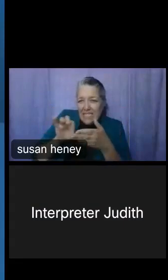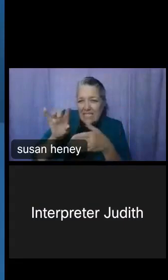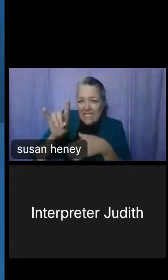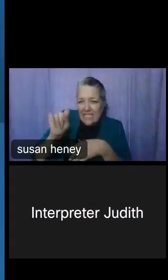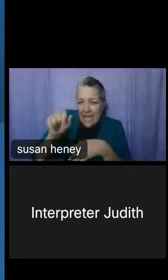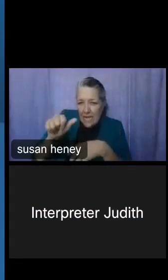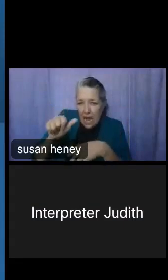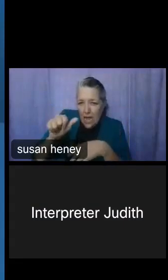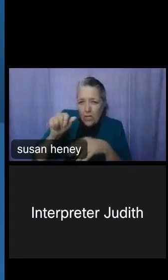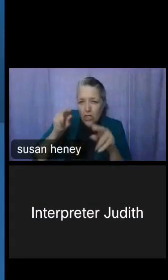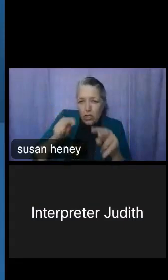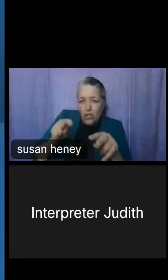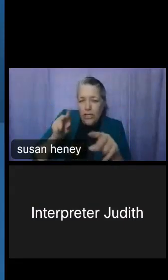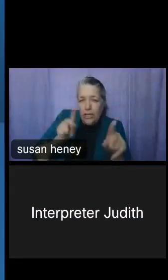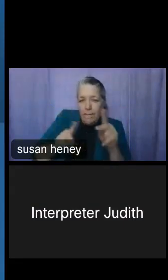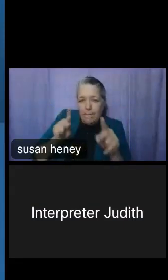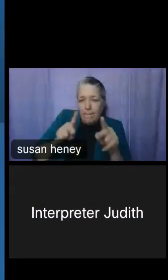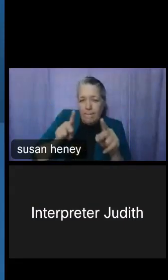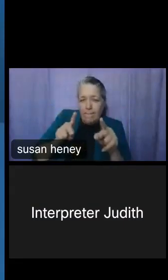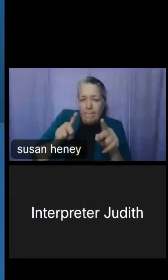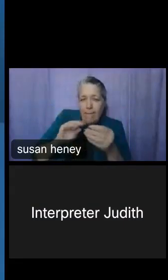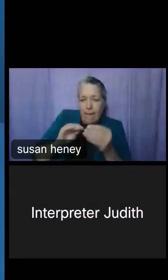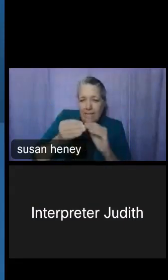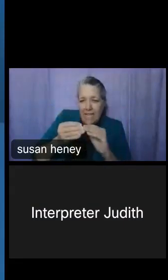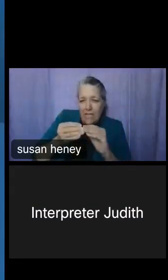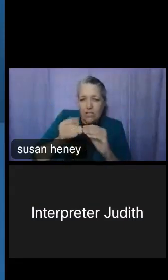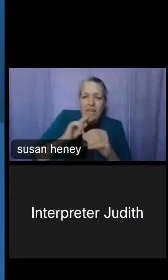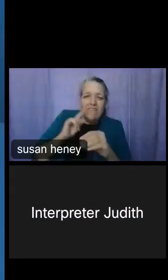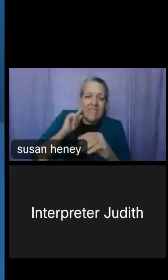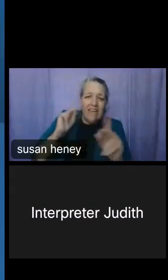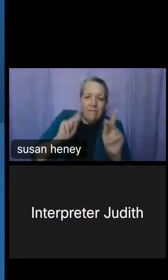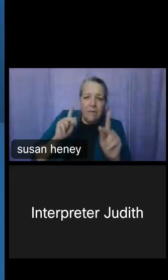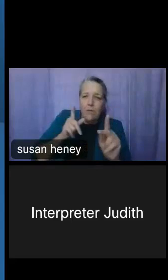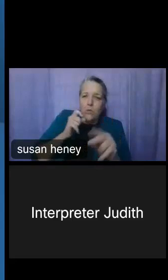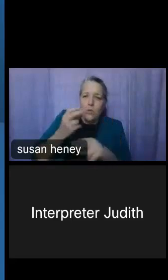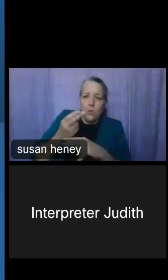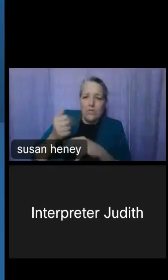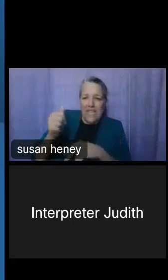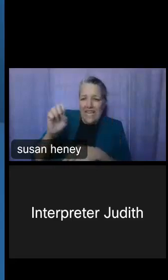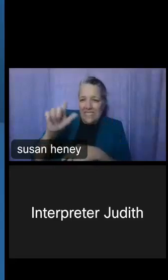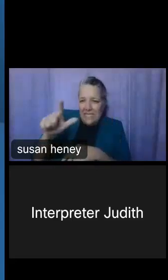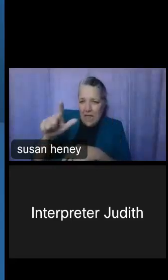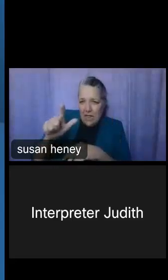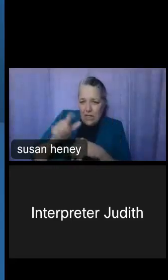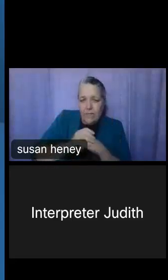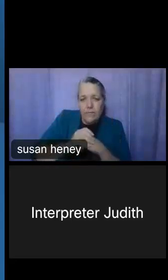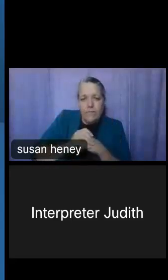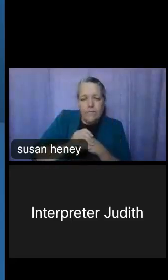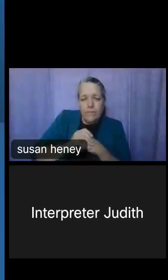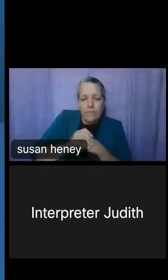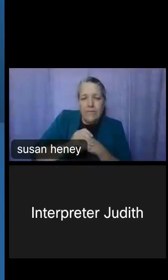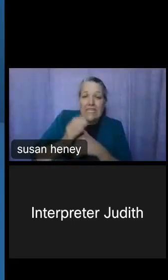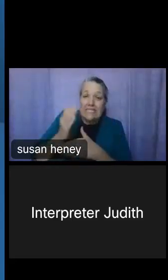the population of deaf people who use American Sign Language? Some of us are involved as